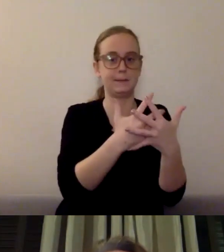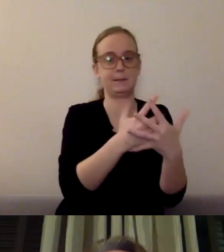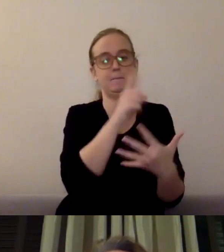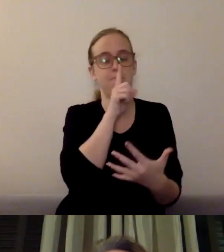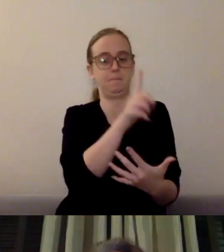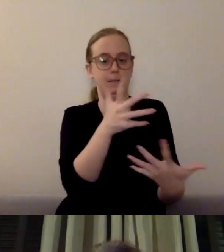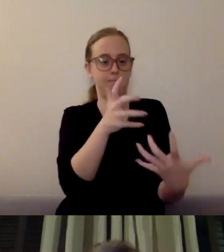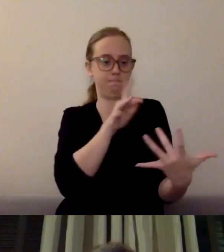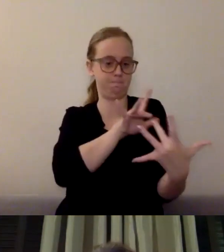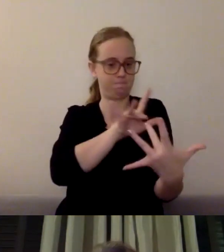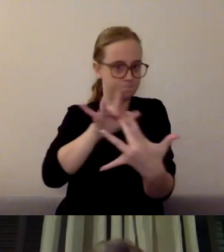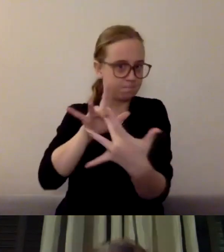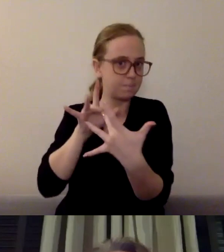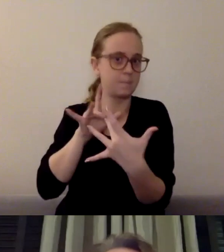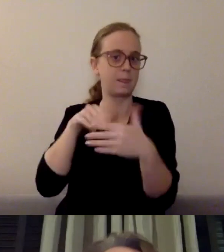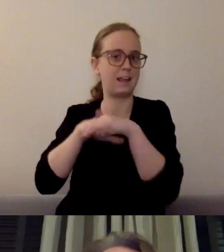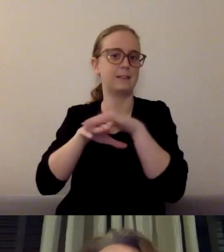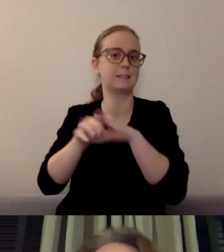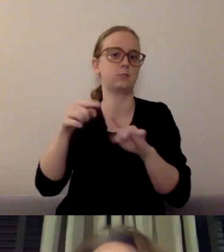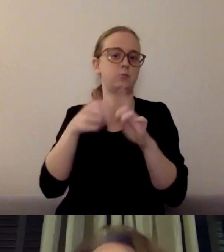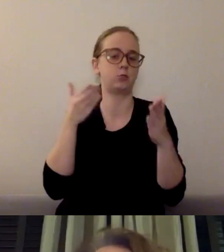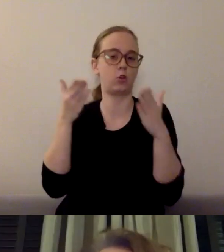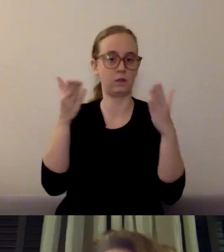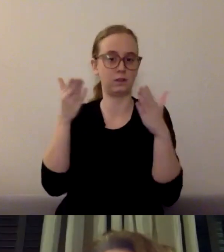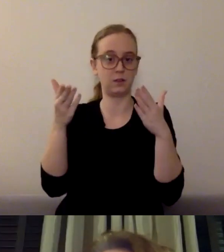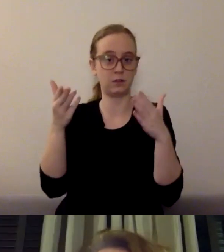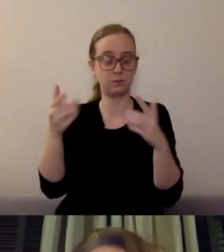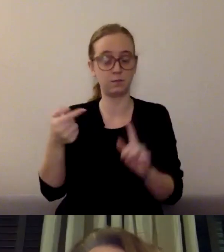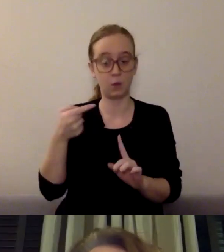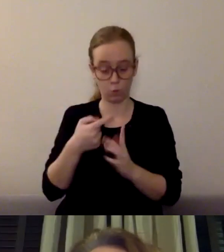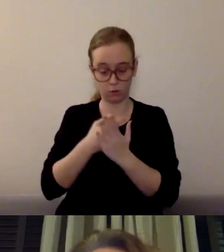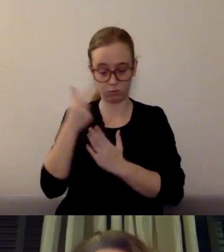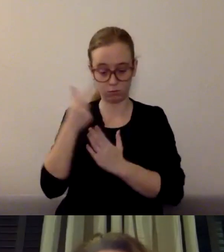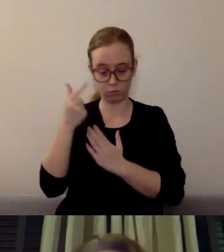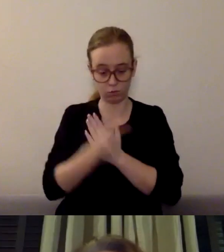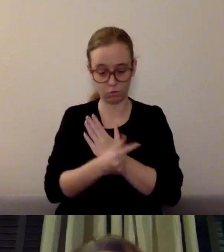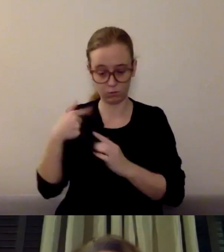One of the programs that I supervise is our children's mental health liaison. And through that work, we're really focusing